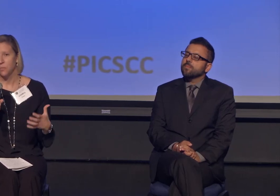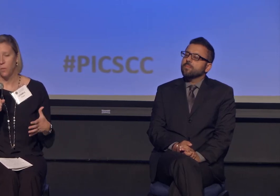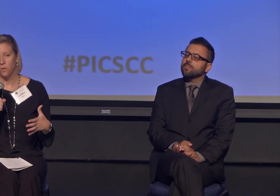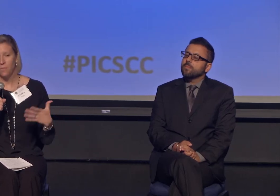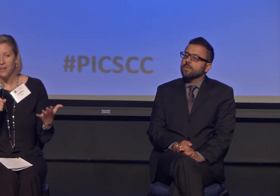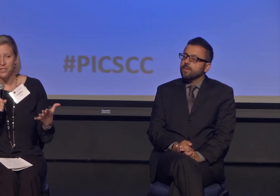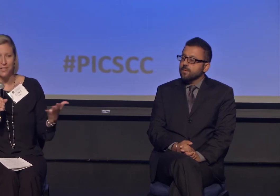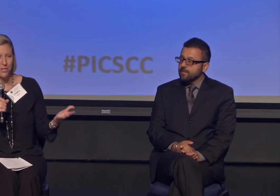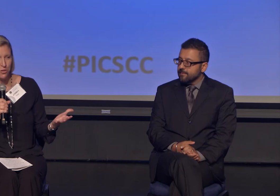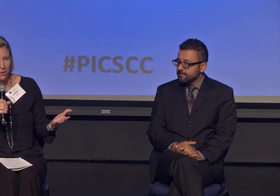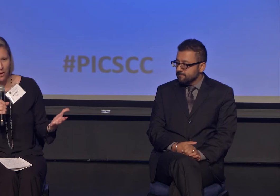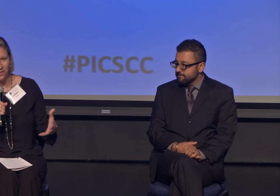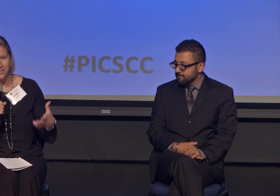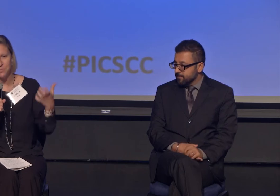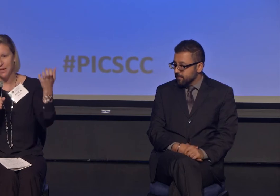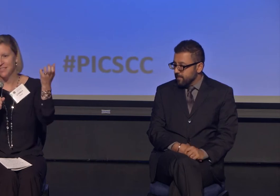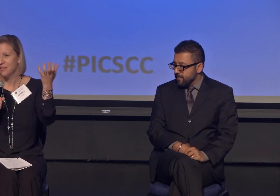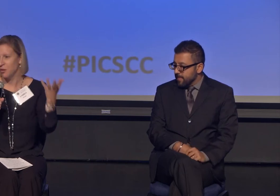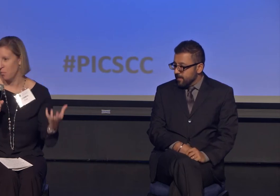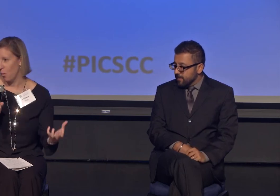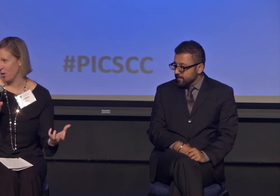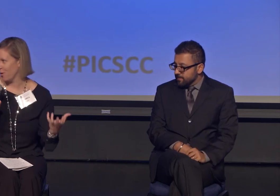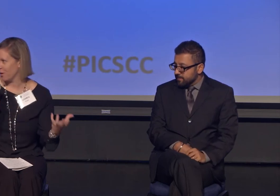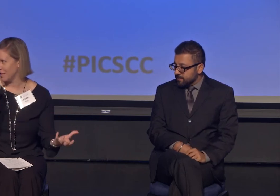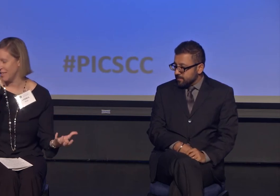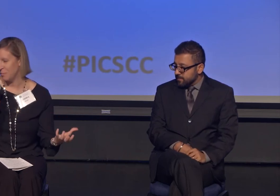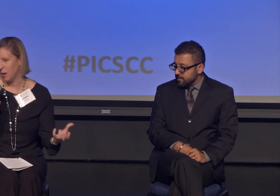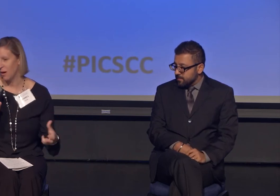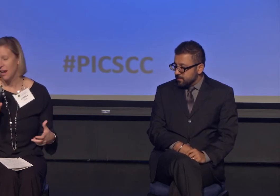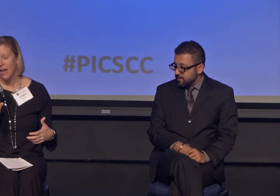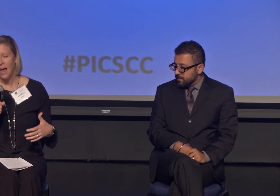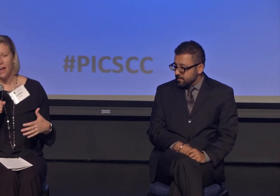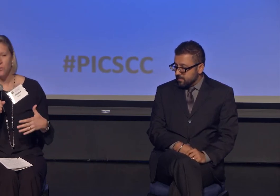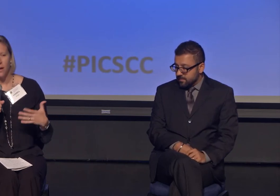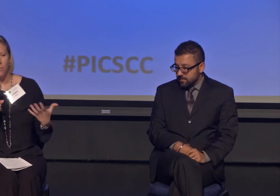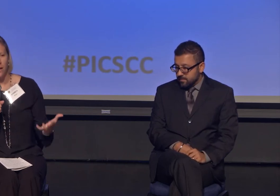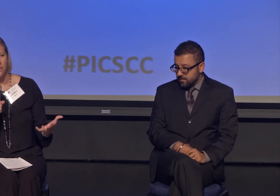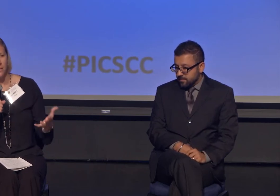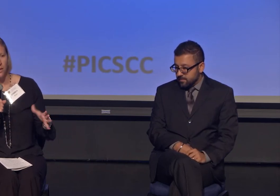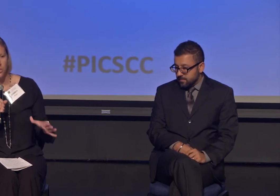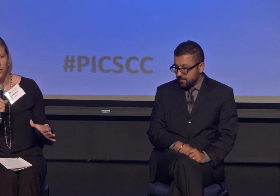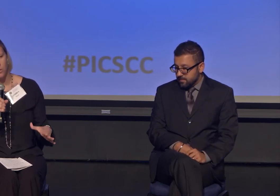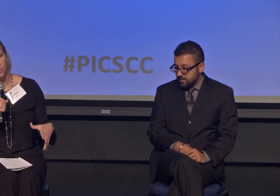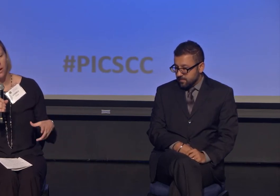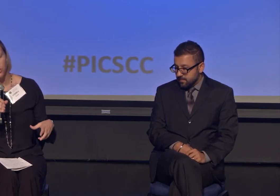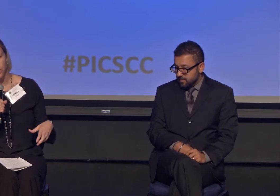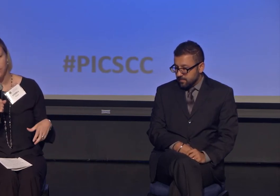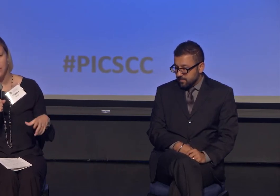meaning the more or the deeper. We have about six alternative break trips